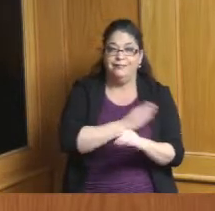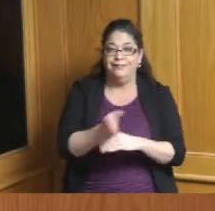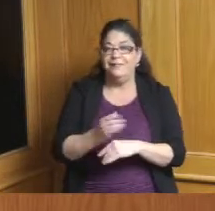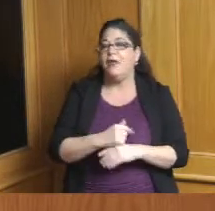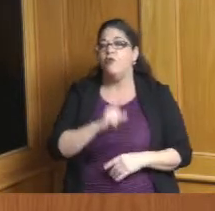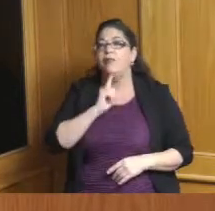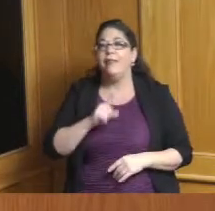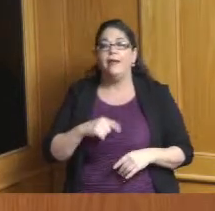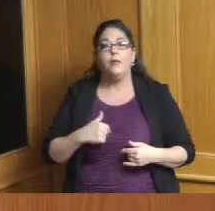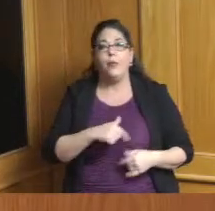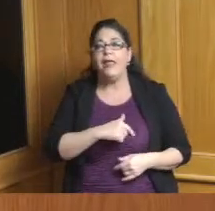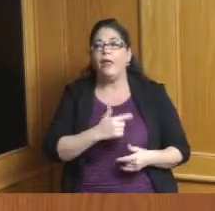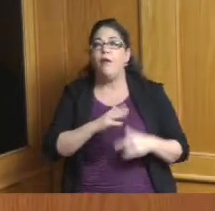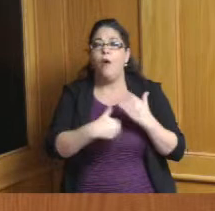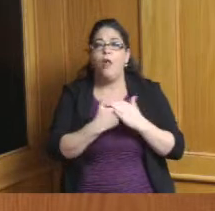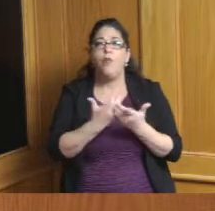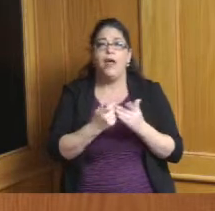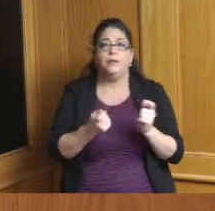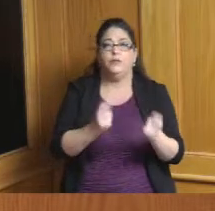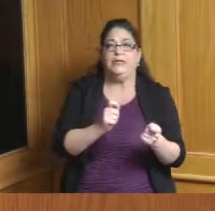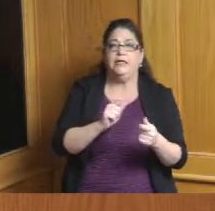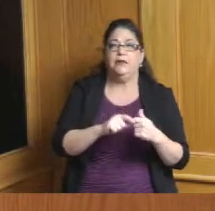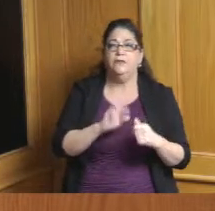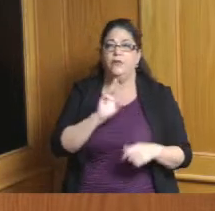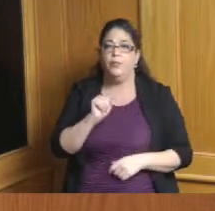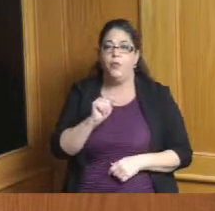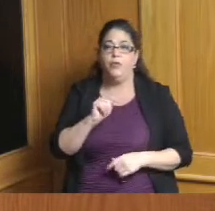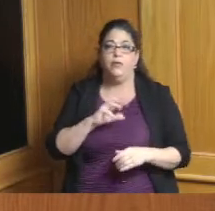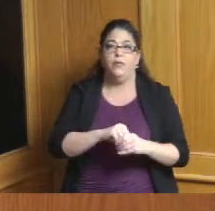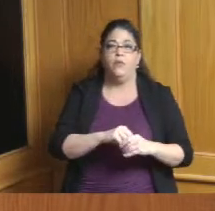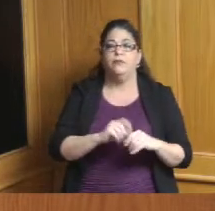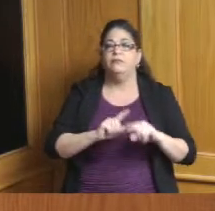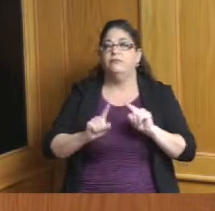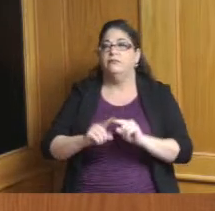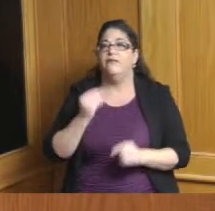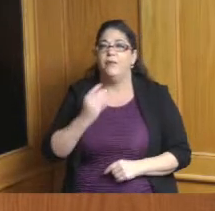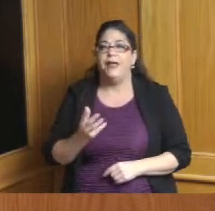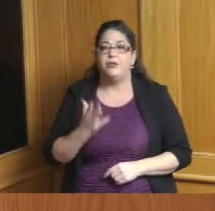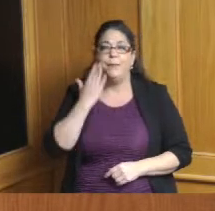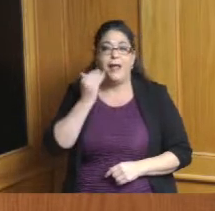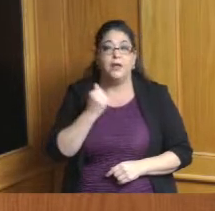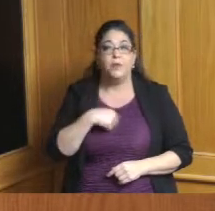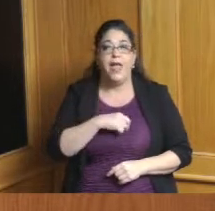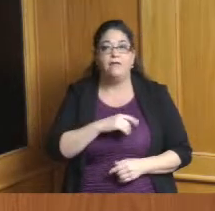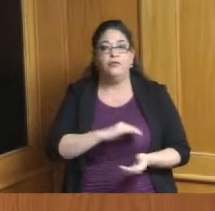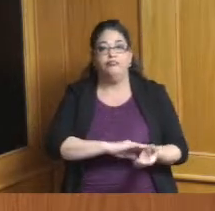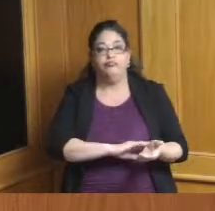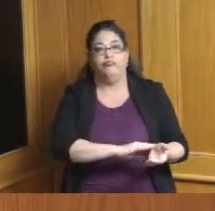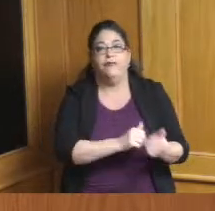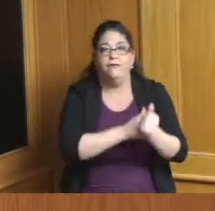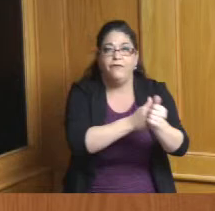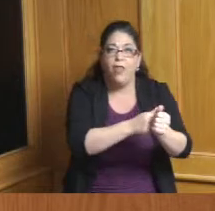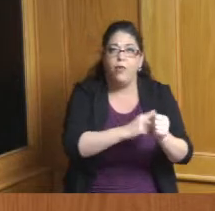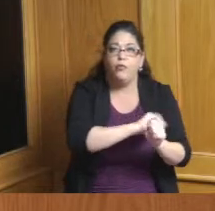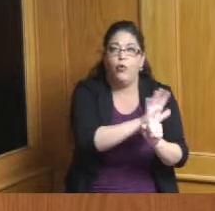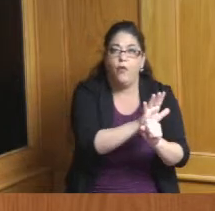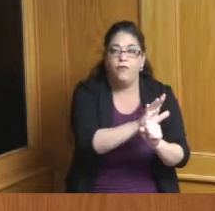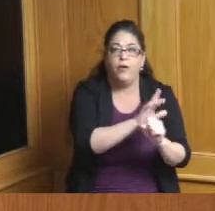might be some tweaking to the report given the dynamics of Covid and what's happened to economic